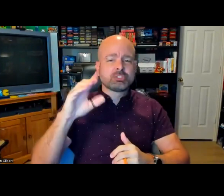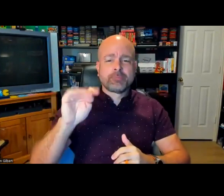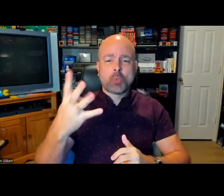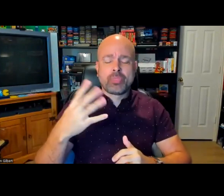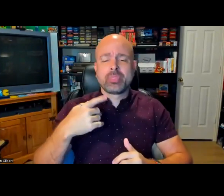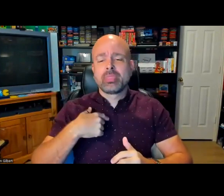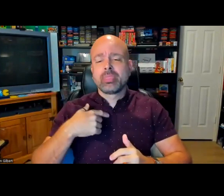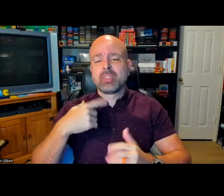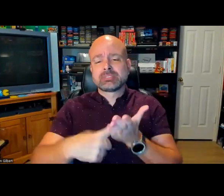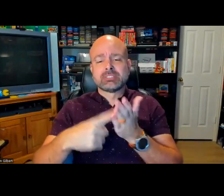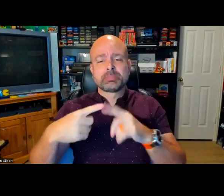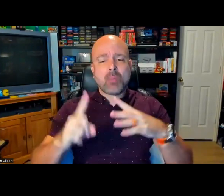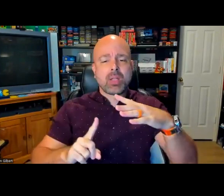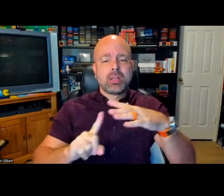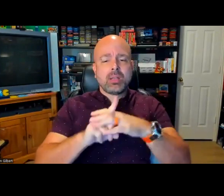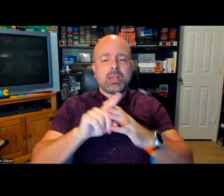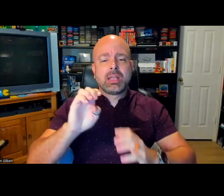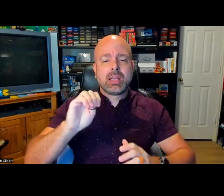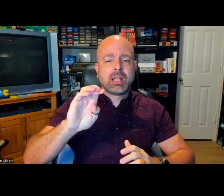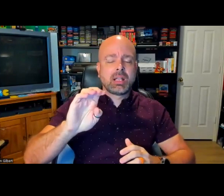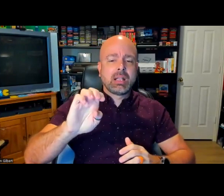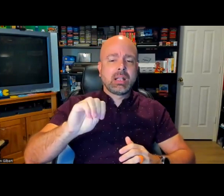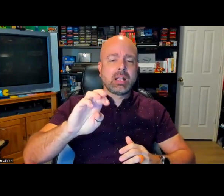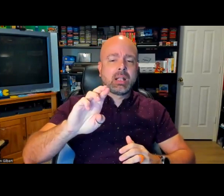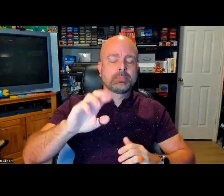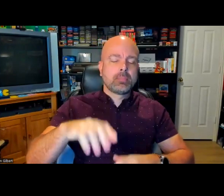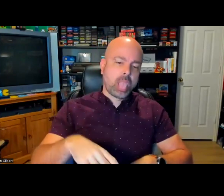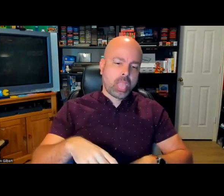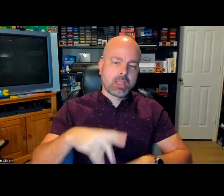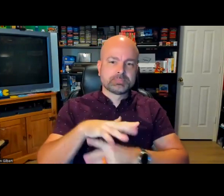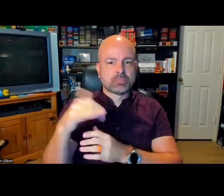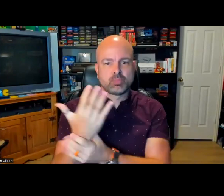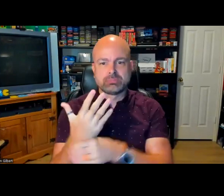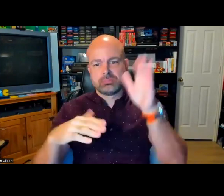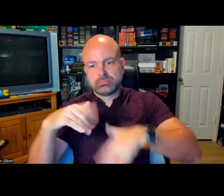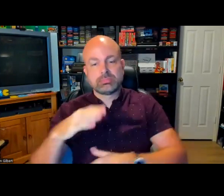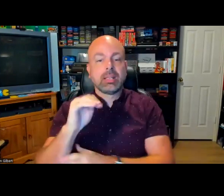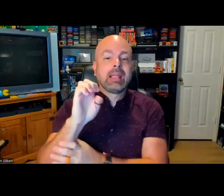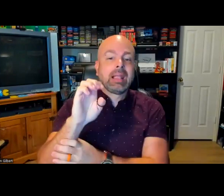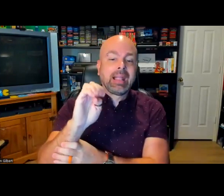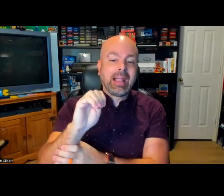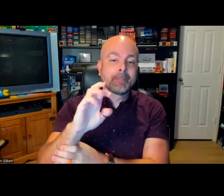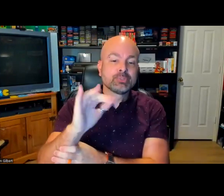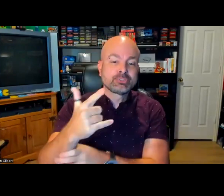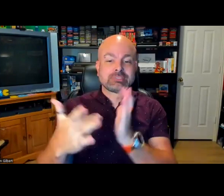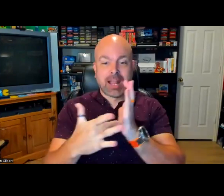at Meta. I gave a presentation back on October 4th -- my hands